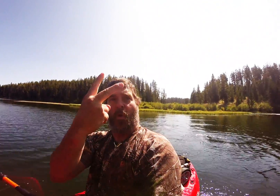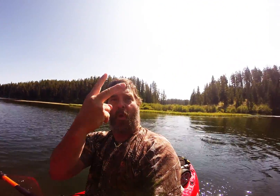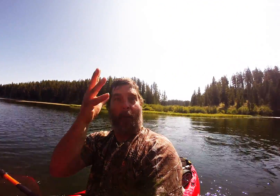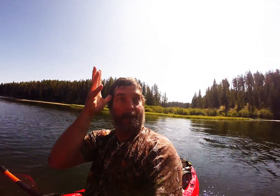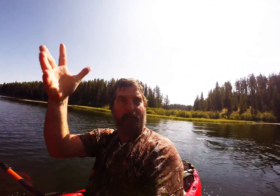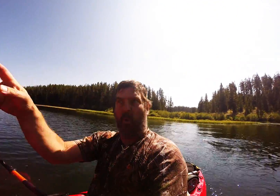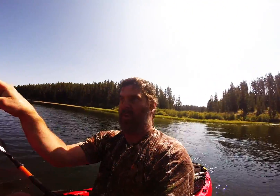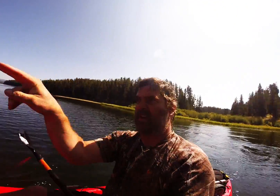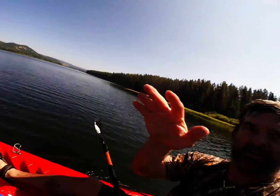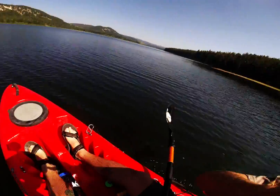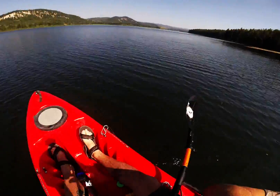2 MOOSE!